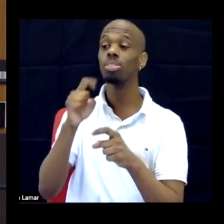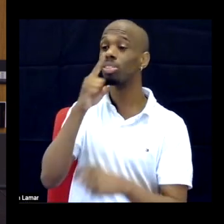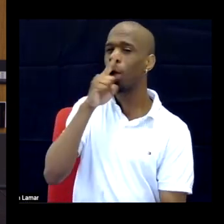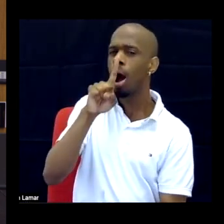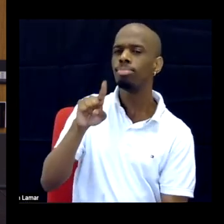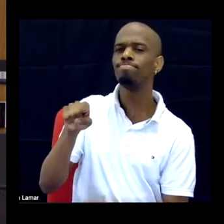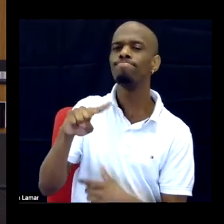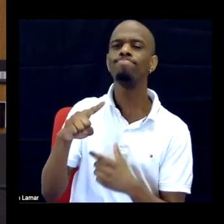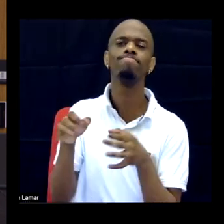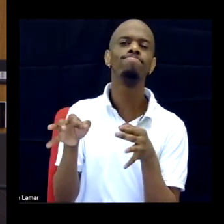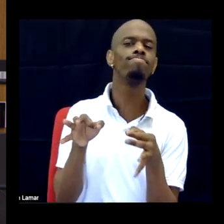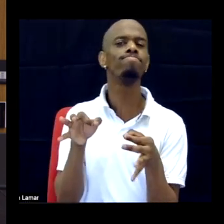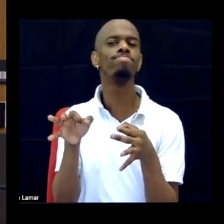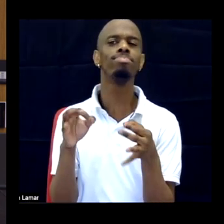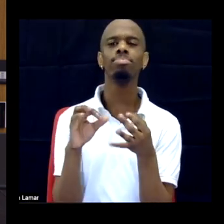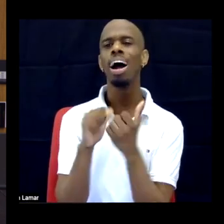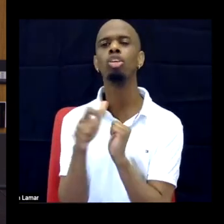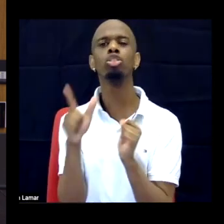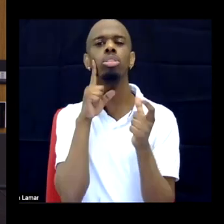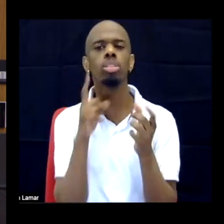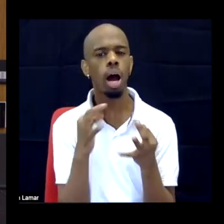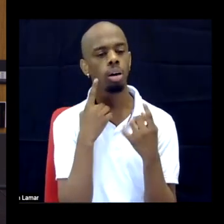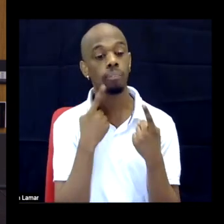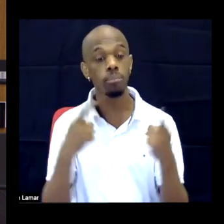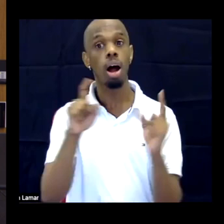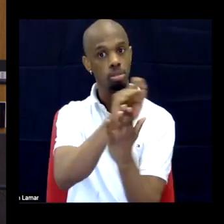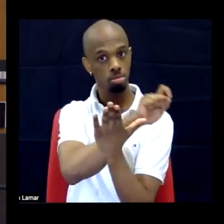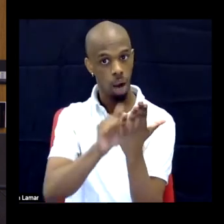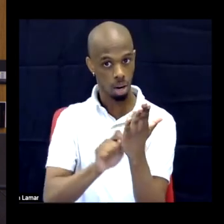kind of critical theory is difficult to access, and so the practice interludes I assume are a step toward promoting that and say a little bit how you thought about that. DR.